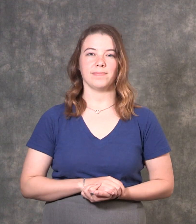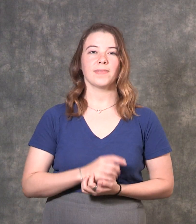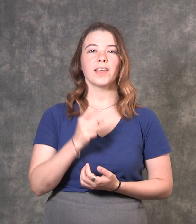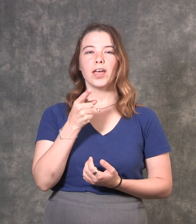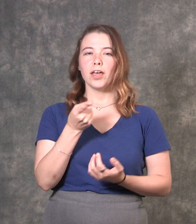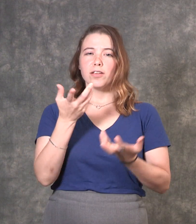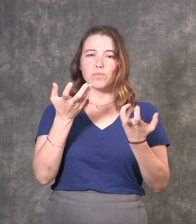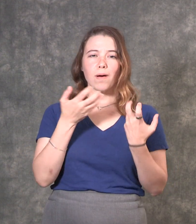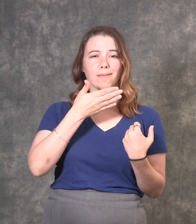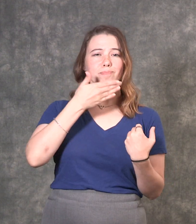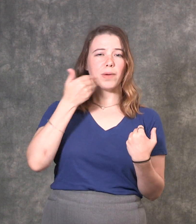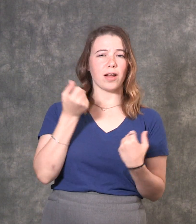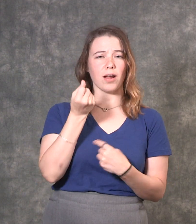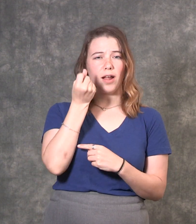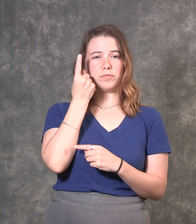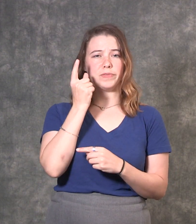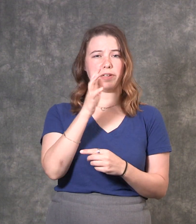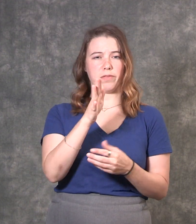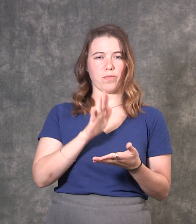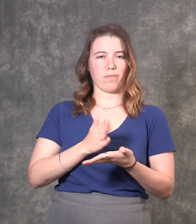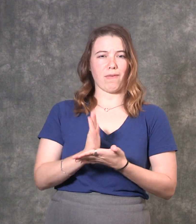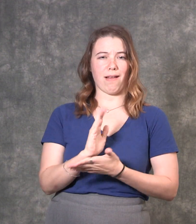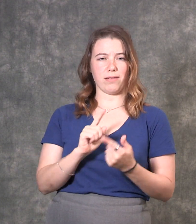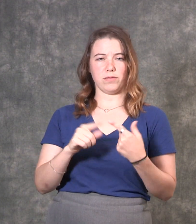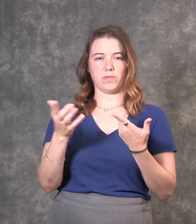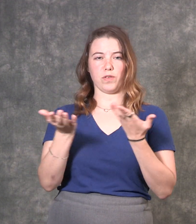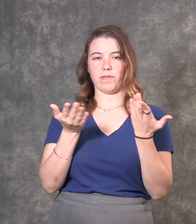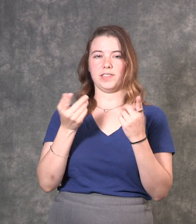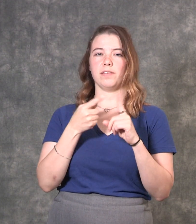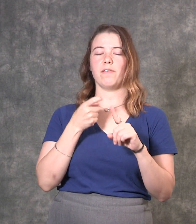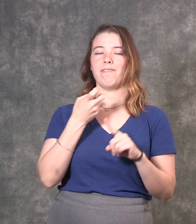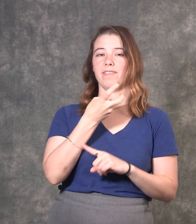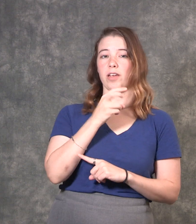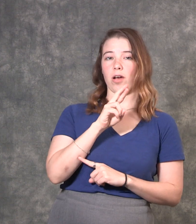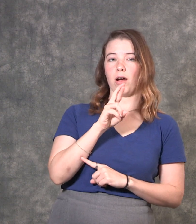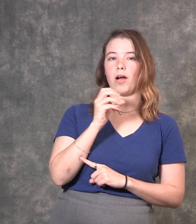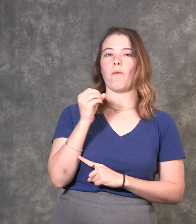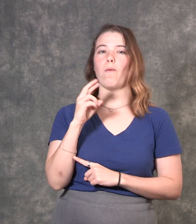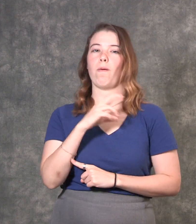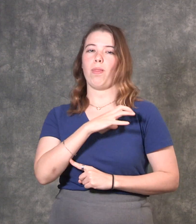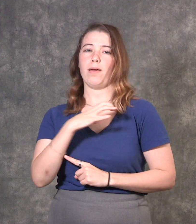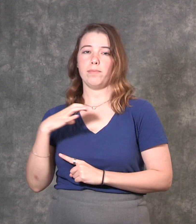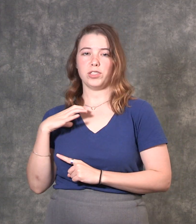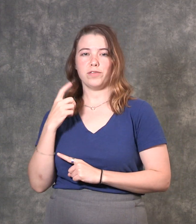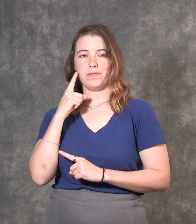understand your rights to services from VR or South Carolina Commission for the